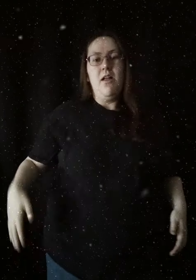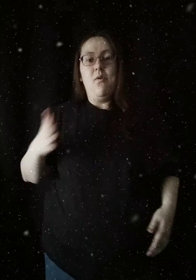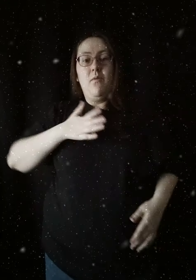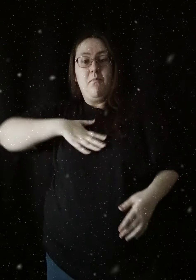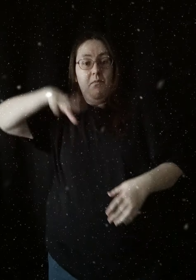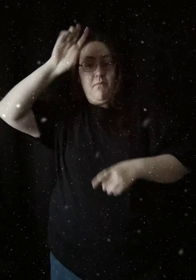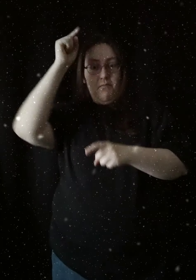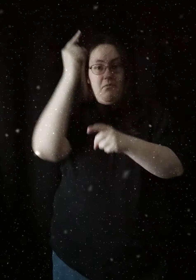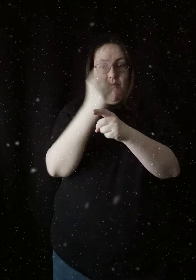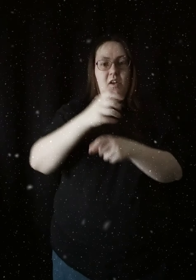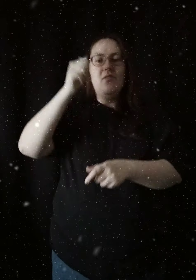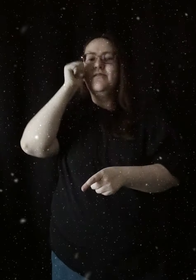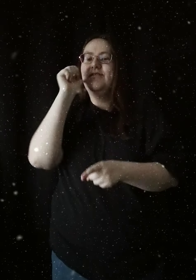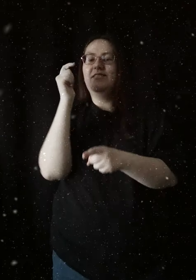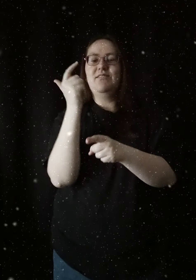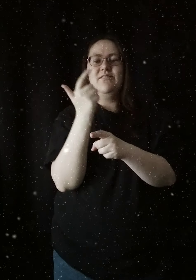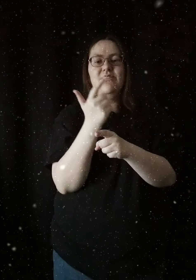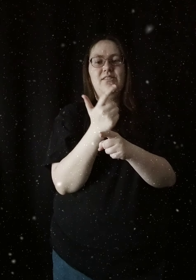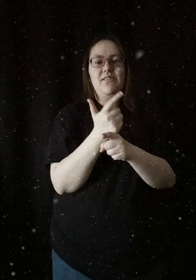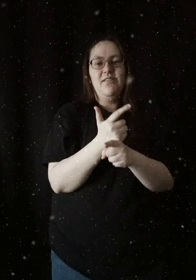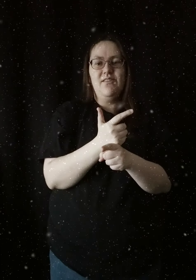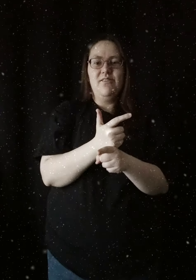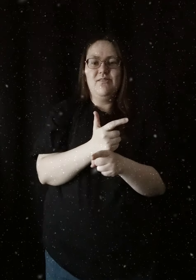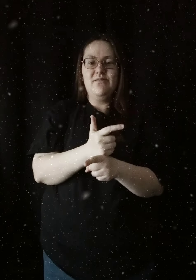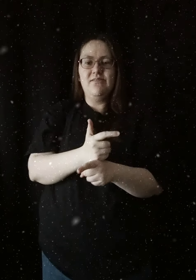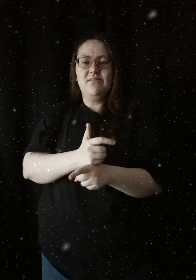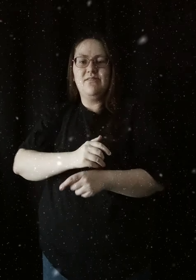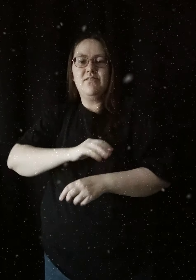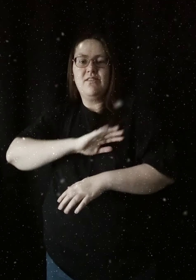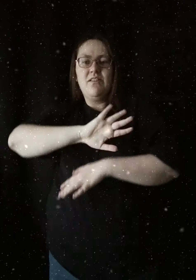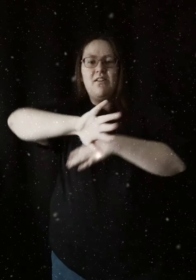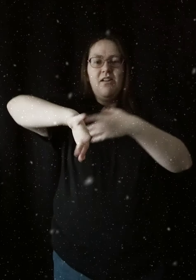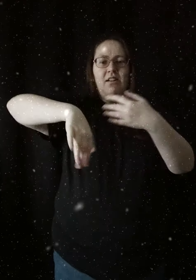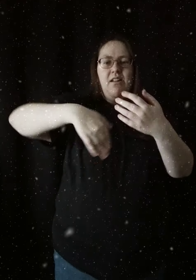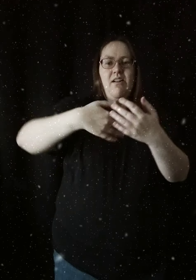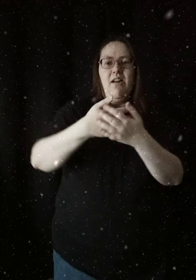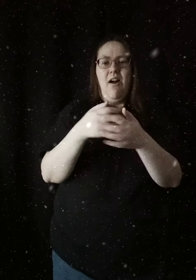My brothers and sisters